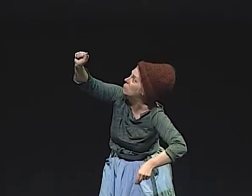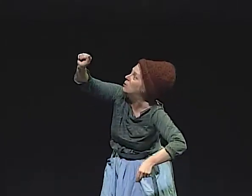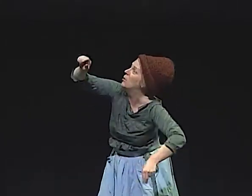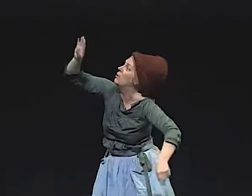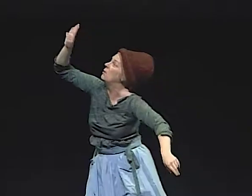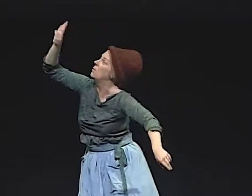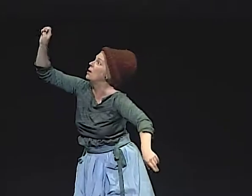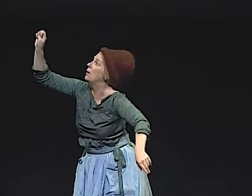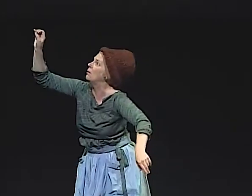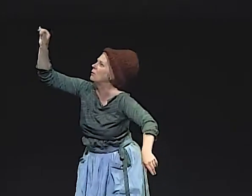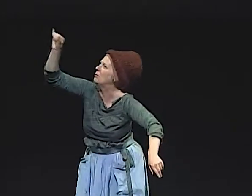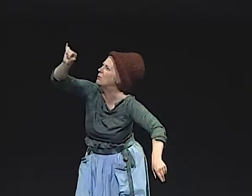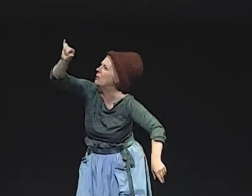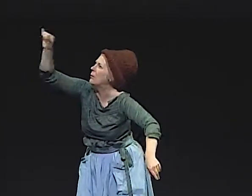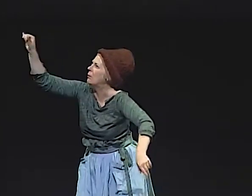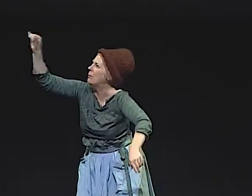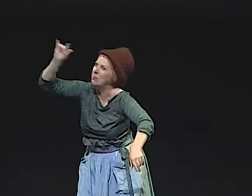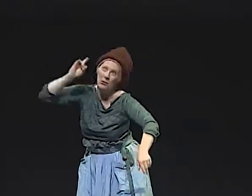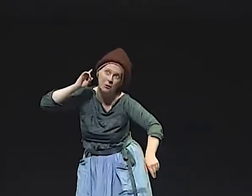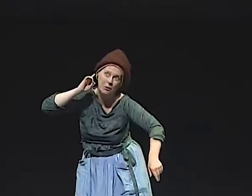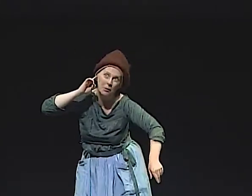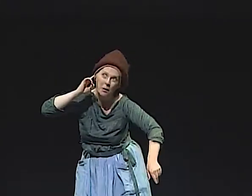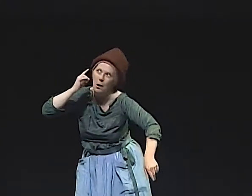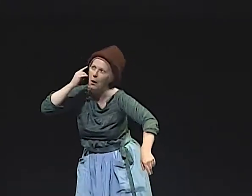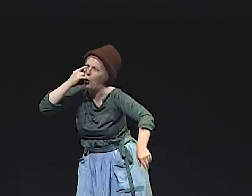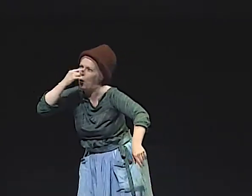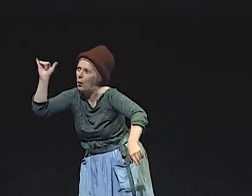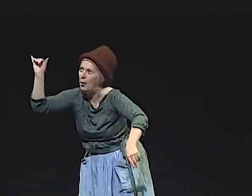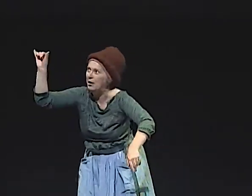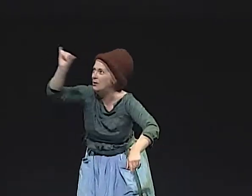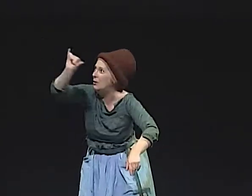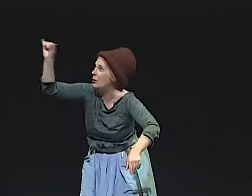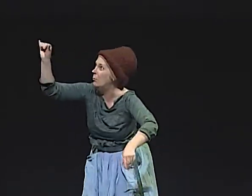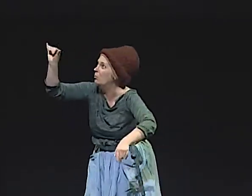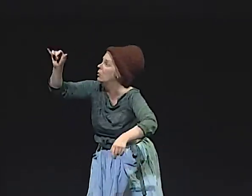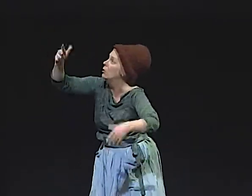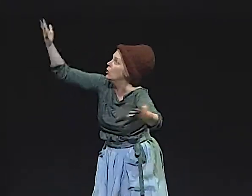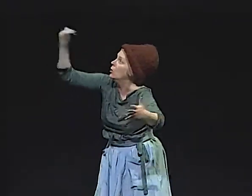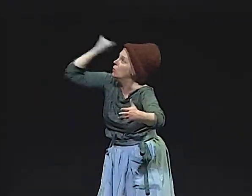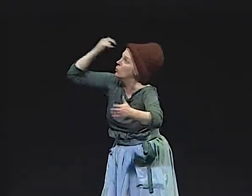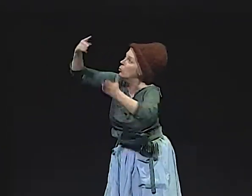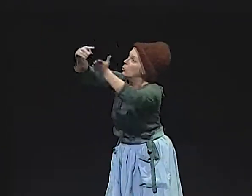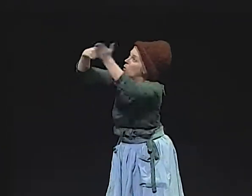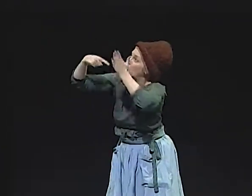"B-E-A. AND YOU KNOW, B-E-A RHYMES WITH BEE.